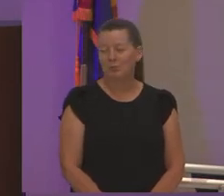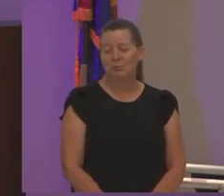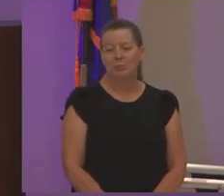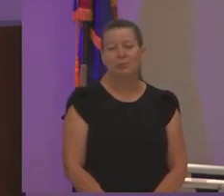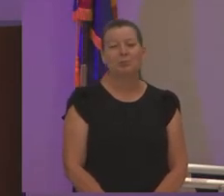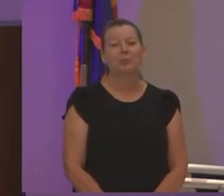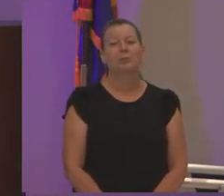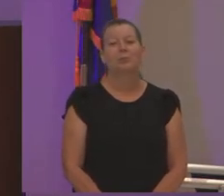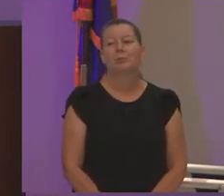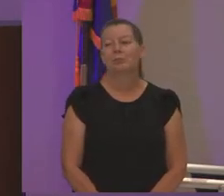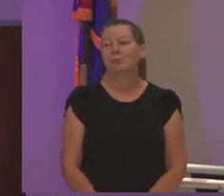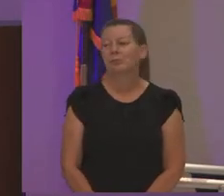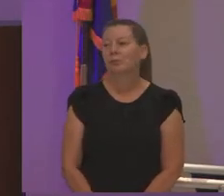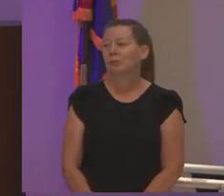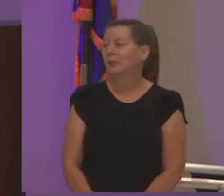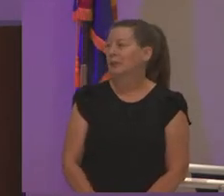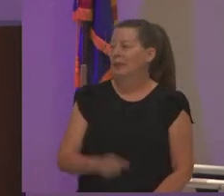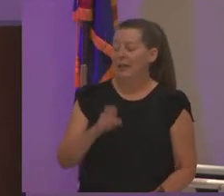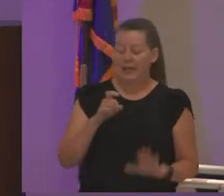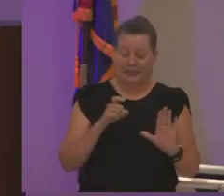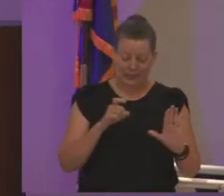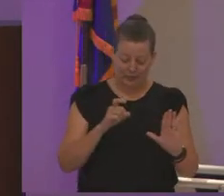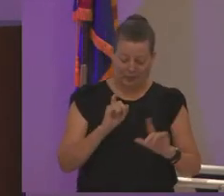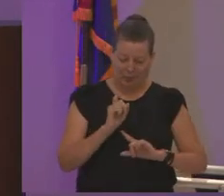we just need like a 30 second moment to just absorb that